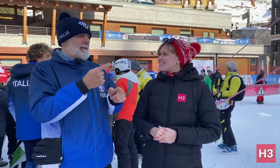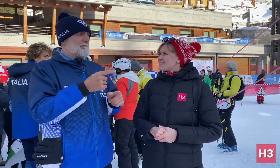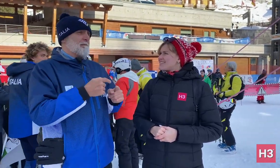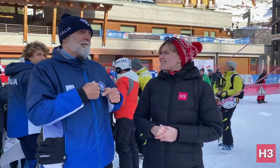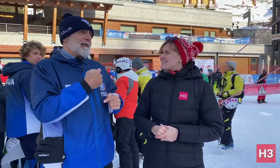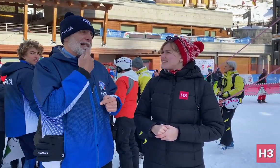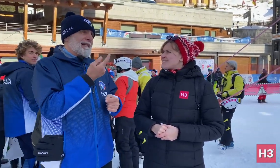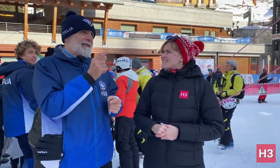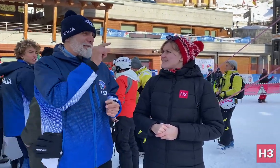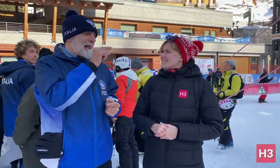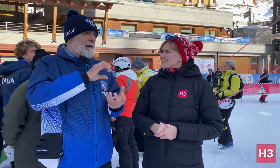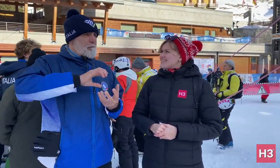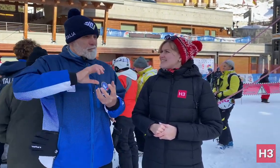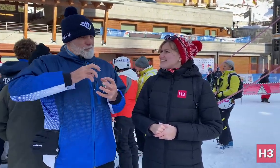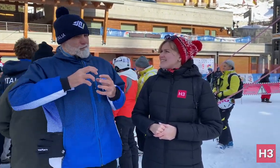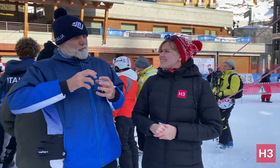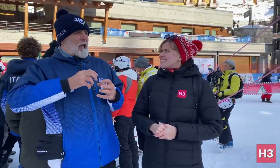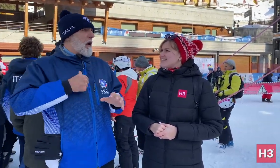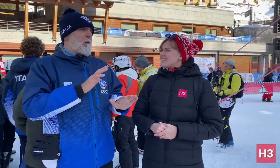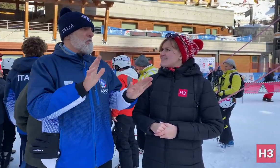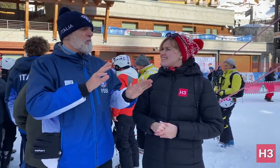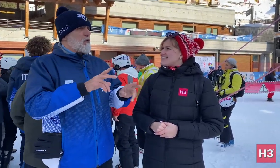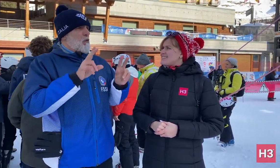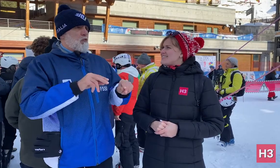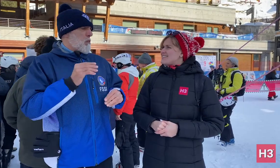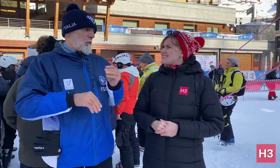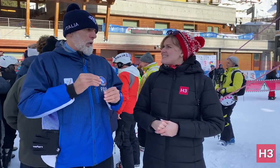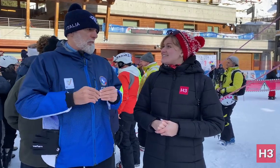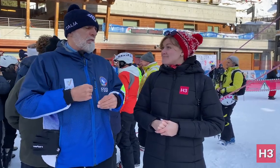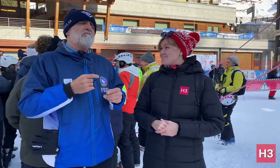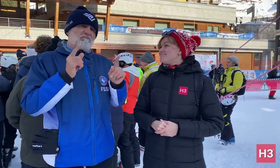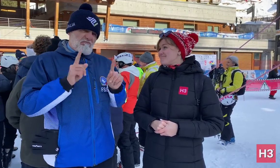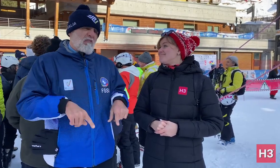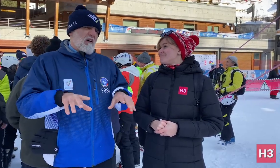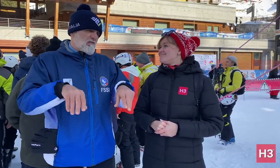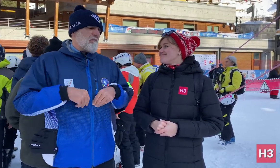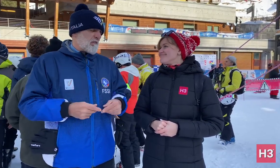for me. It's something we must accept.